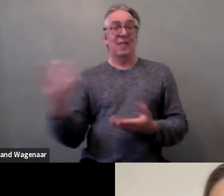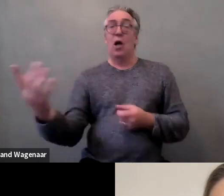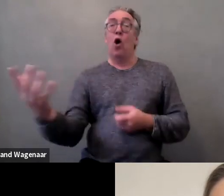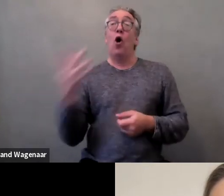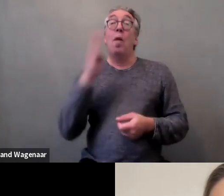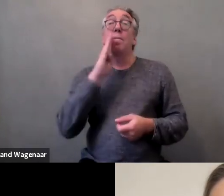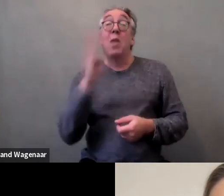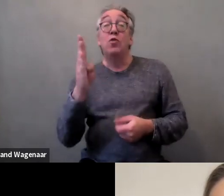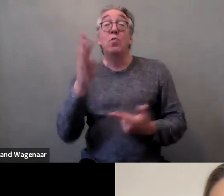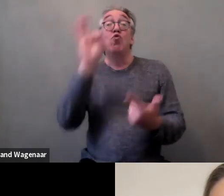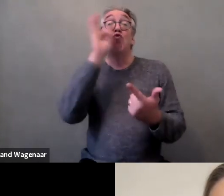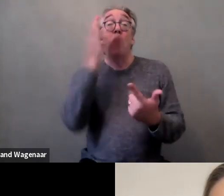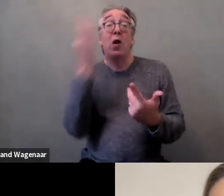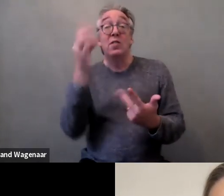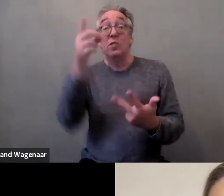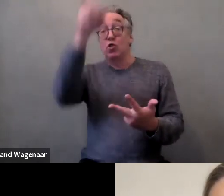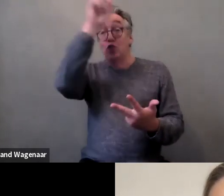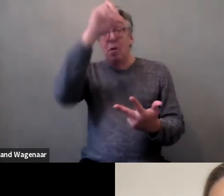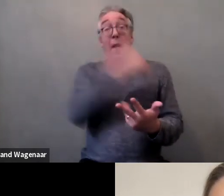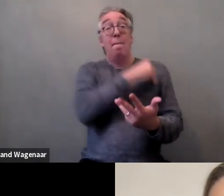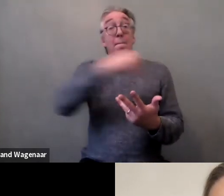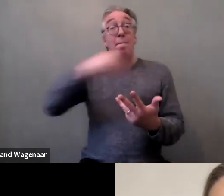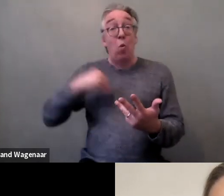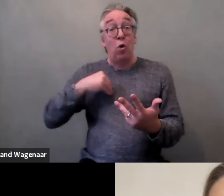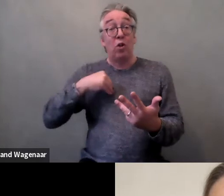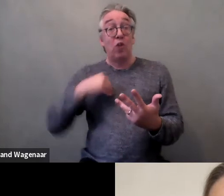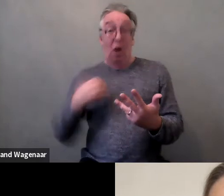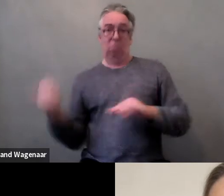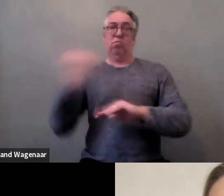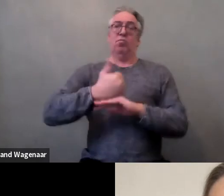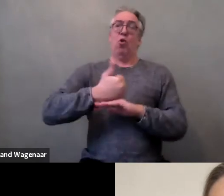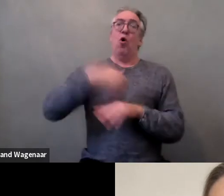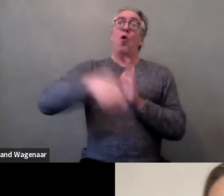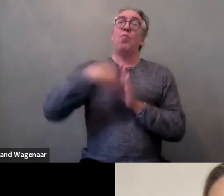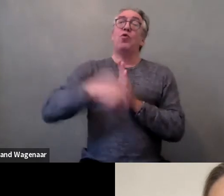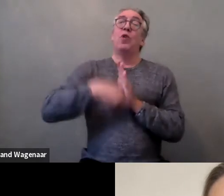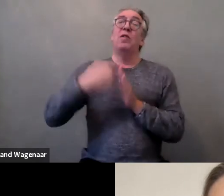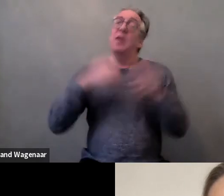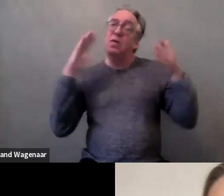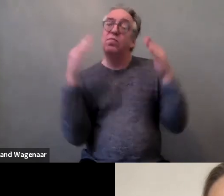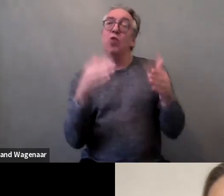they've been coming out a project for women with disabilities No means no.